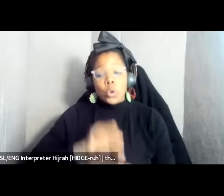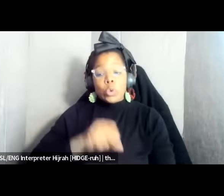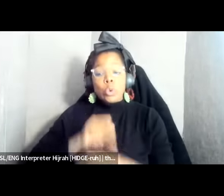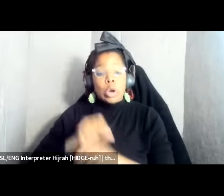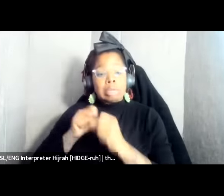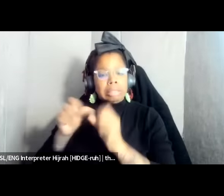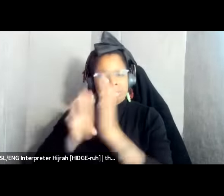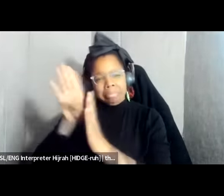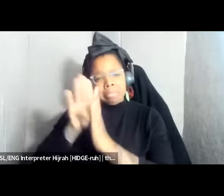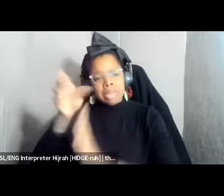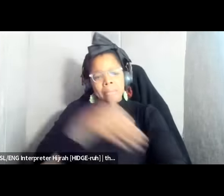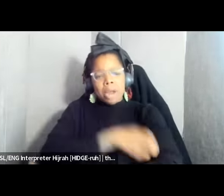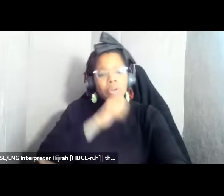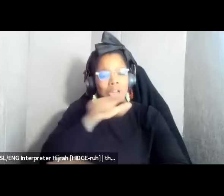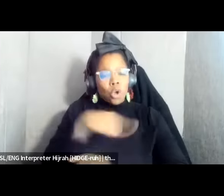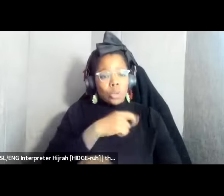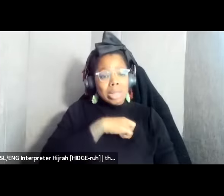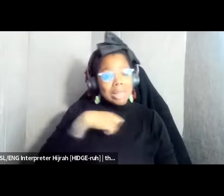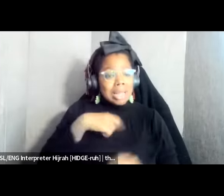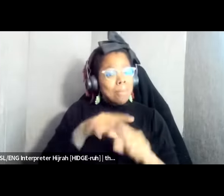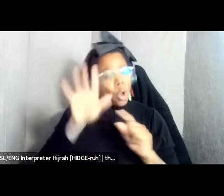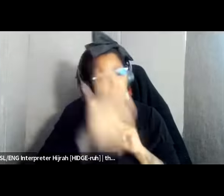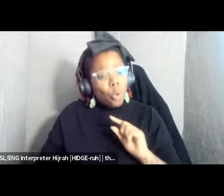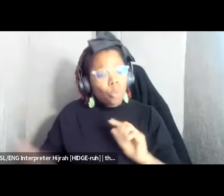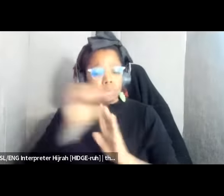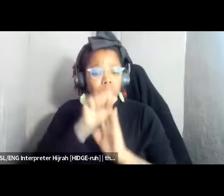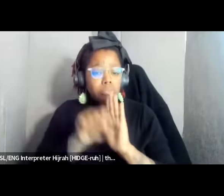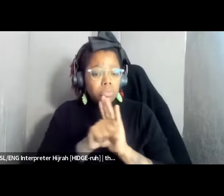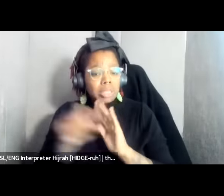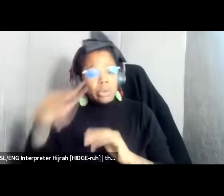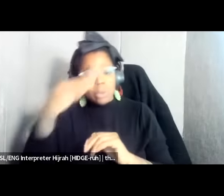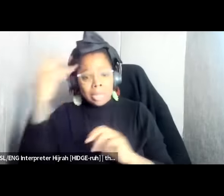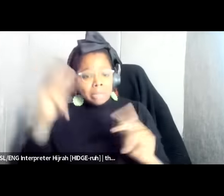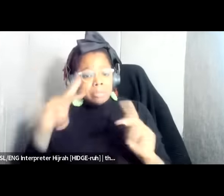not just in Atlanta but across the state you know there were black folks in Sappo Island fighting